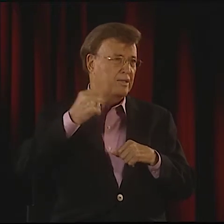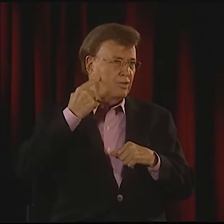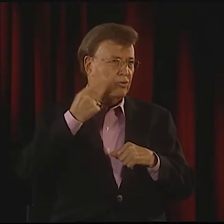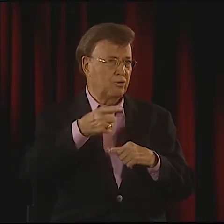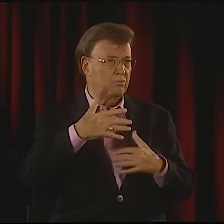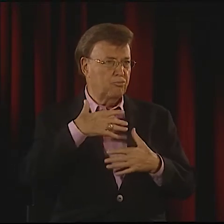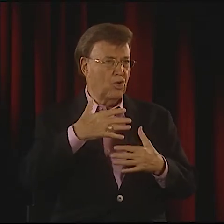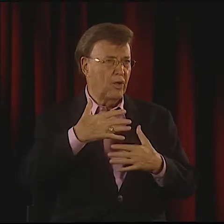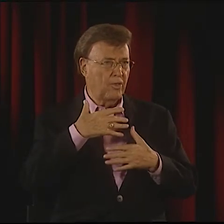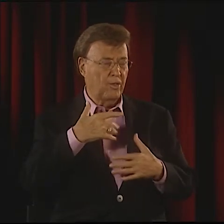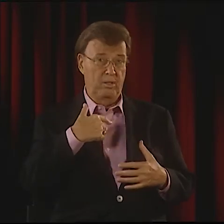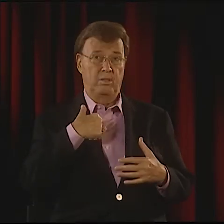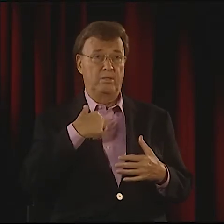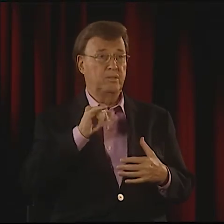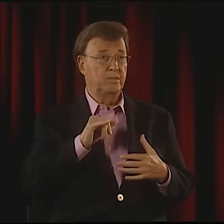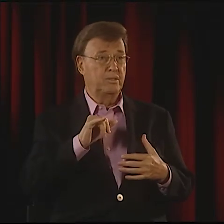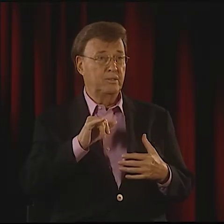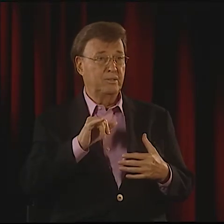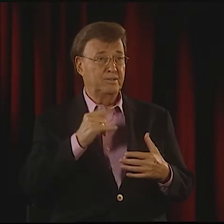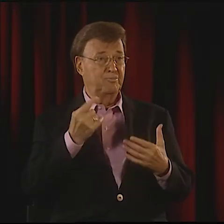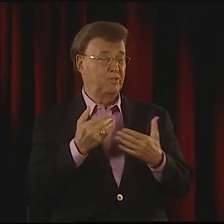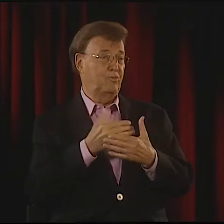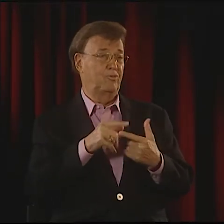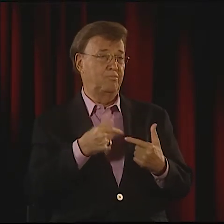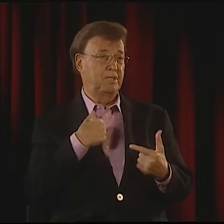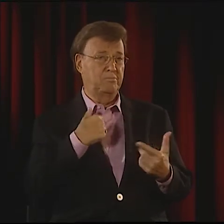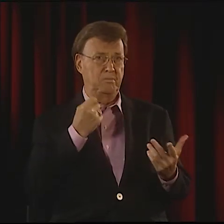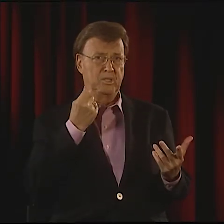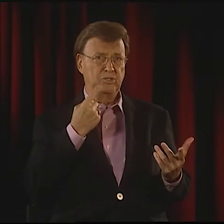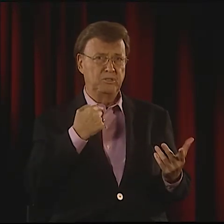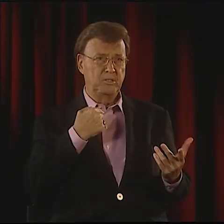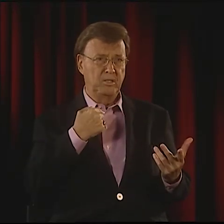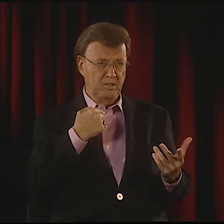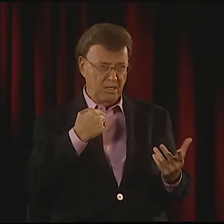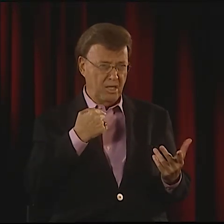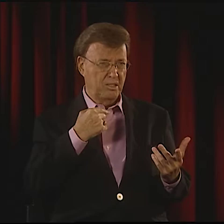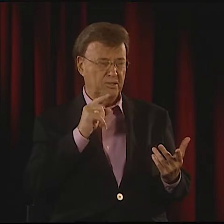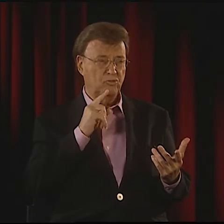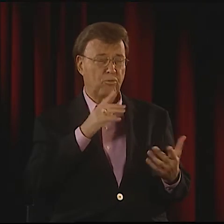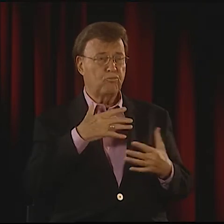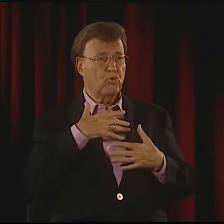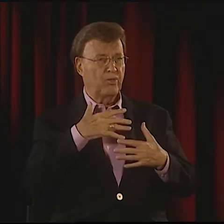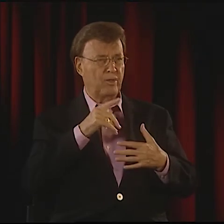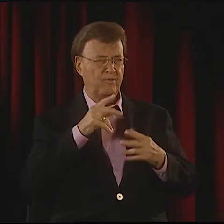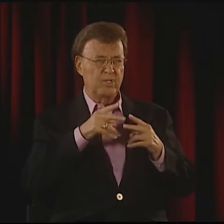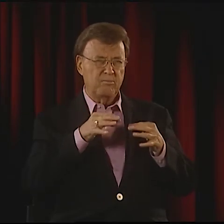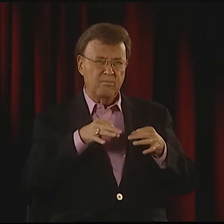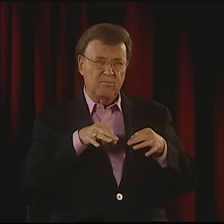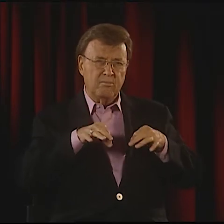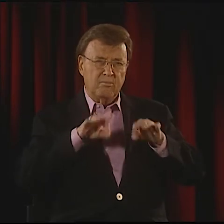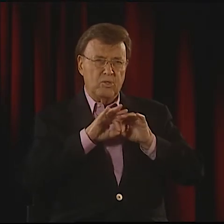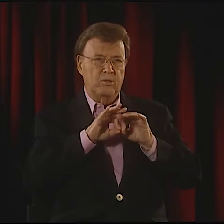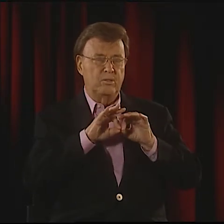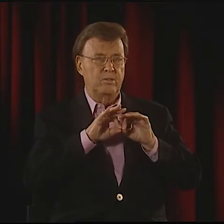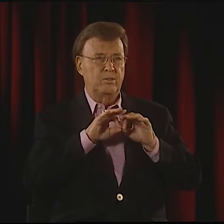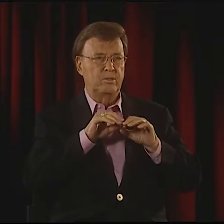BECAUSE, OF COURSE, I COULD NOT HEAR MYSELF, AND HE SAID, "PEOPLE ALL THE WAY IN THE BACK CAN HEAR YOU BREATHE."